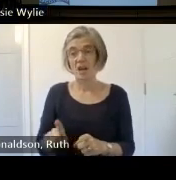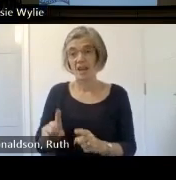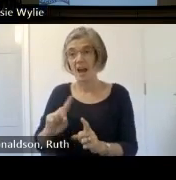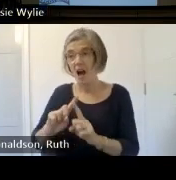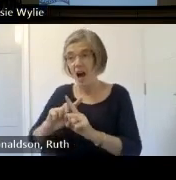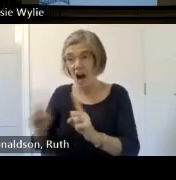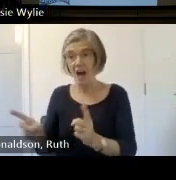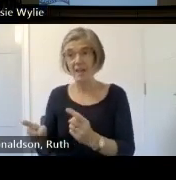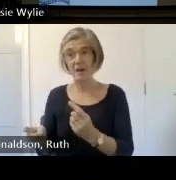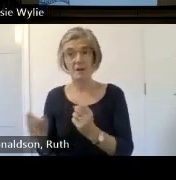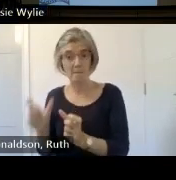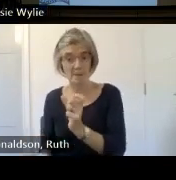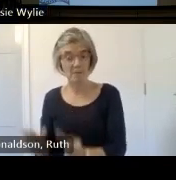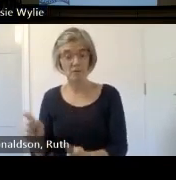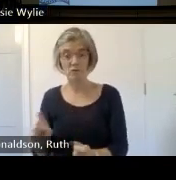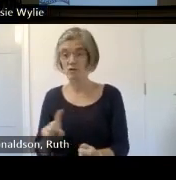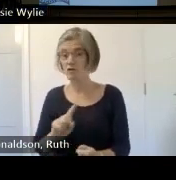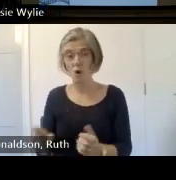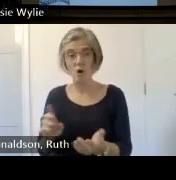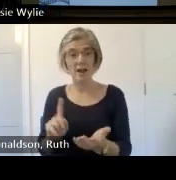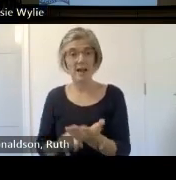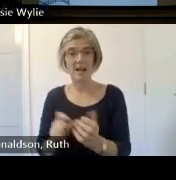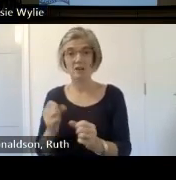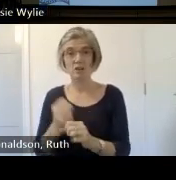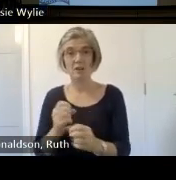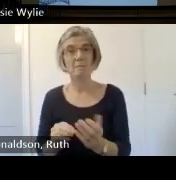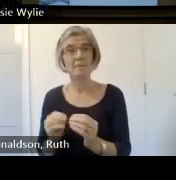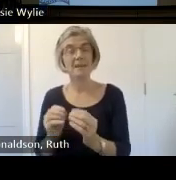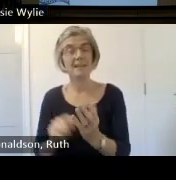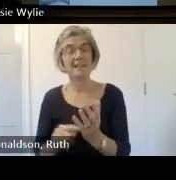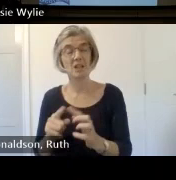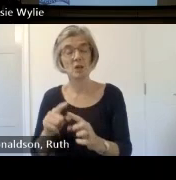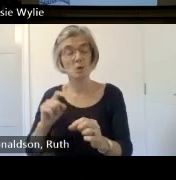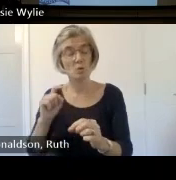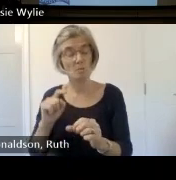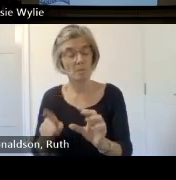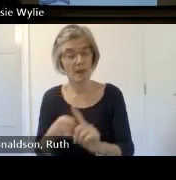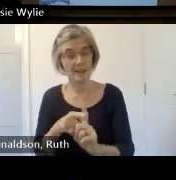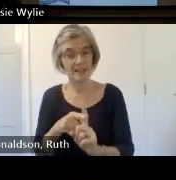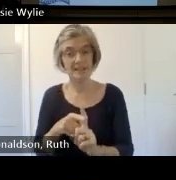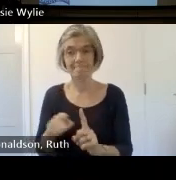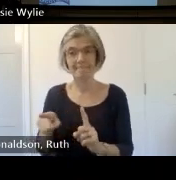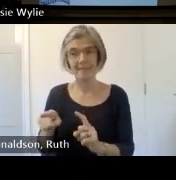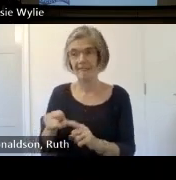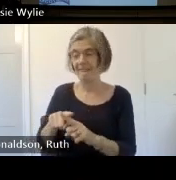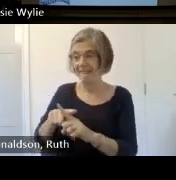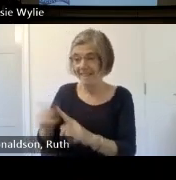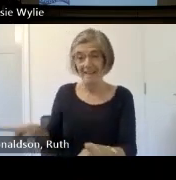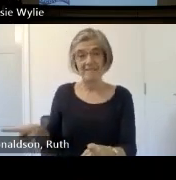perhaps for the first time so this isn't just for us this is for non-lgbt people as well this